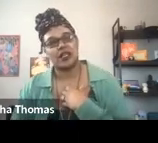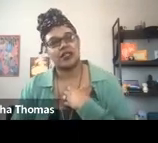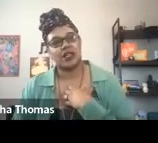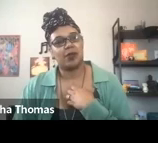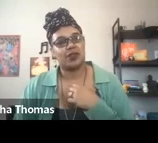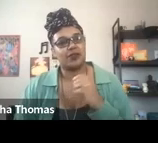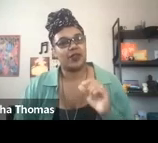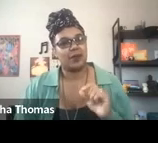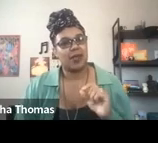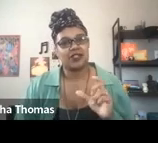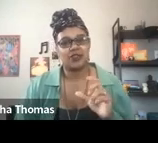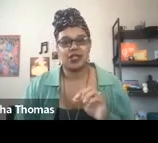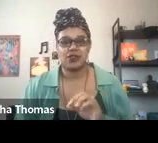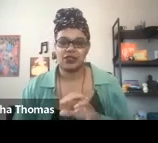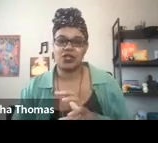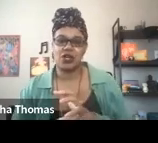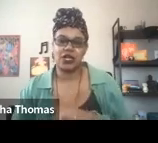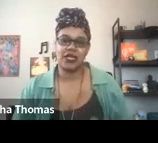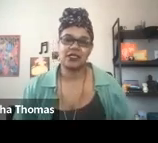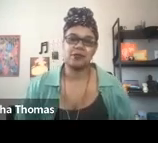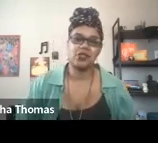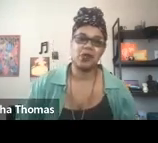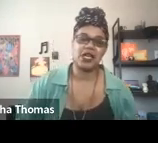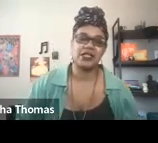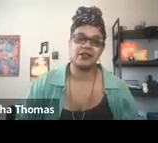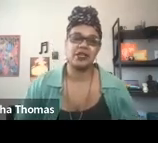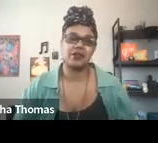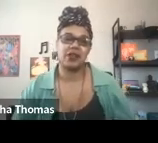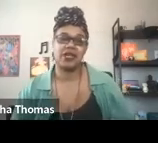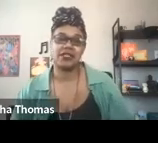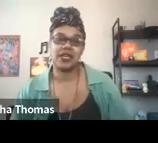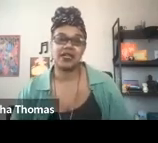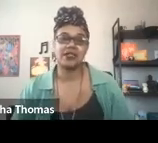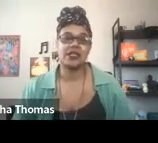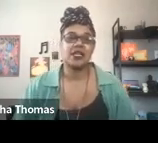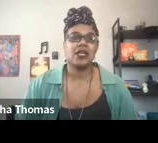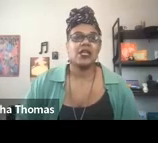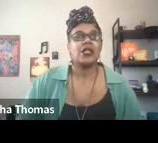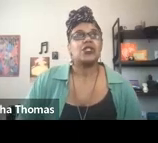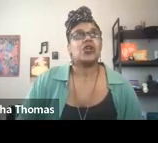and a couple of asterisk sort of star like symbols behind various text.